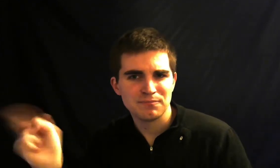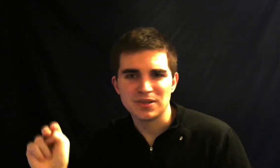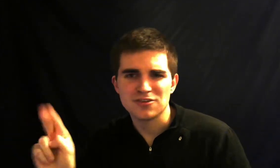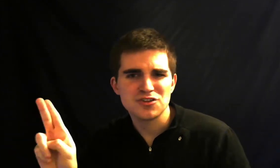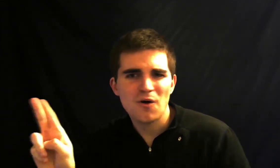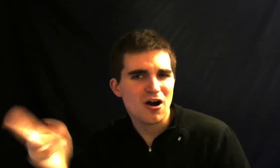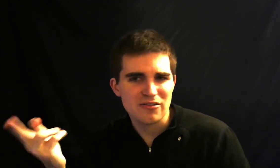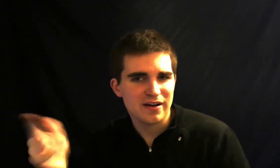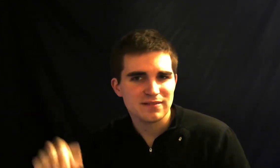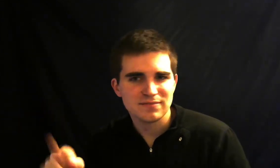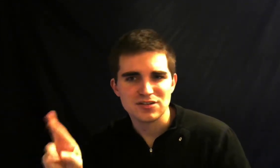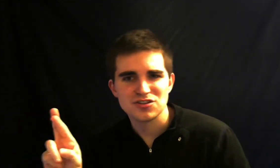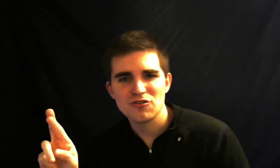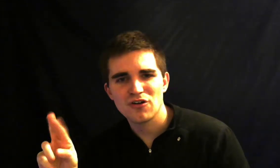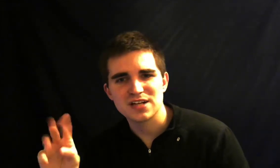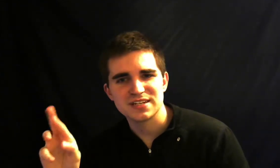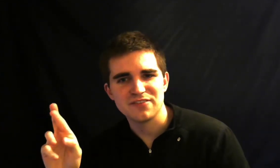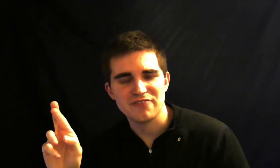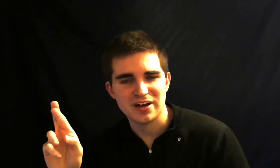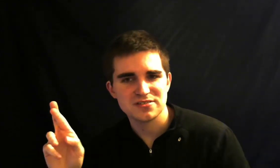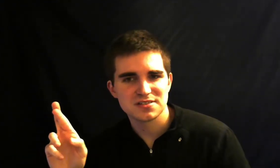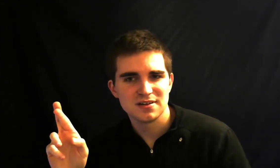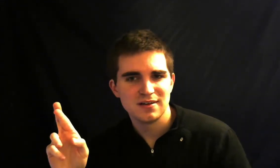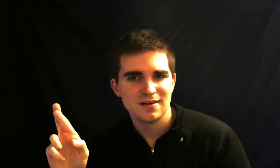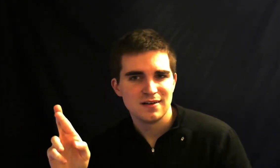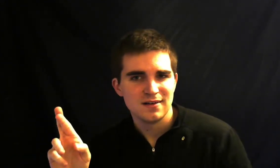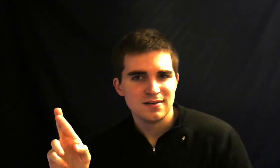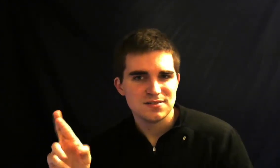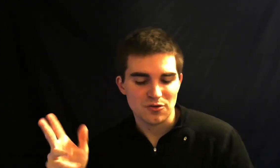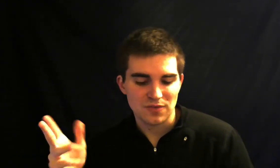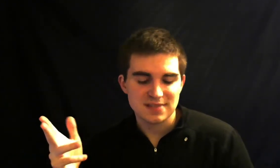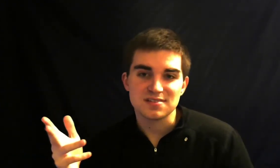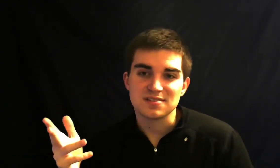there's no R there there's no crossing of the fingers so that's just something